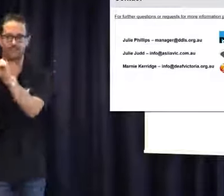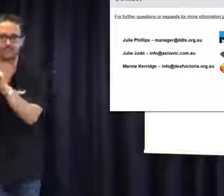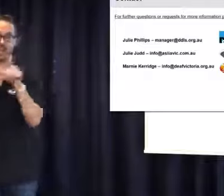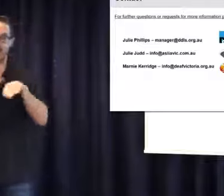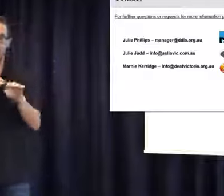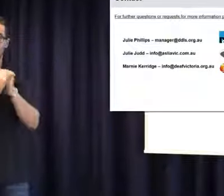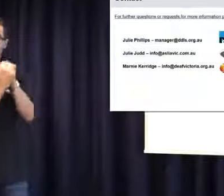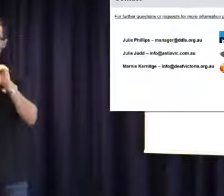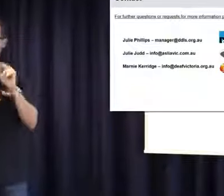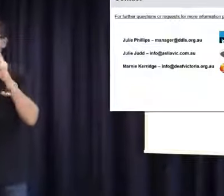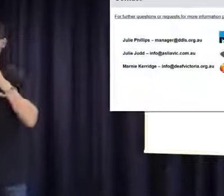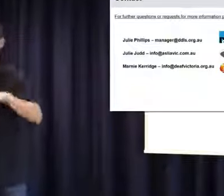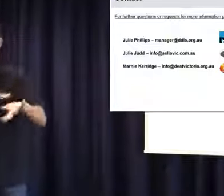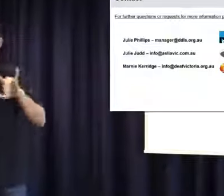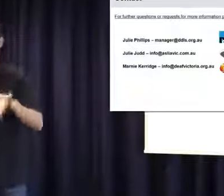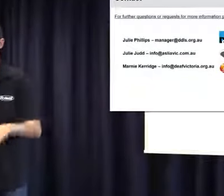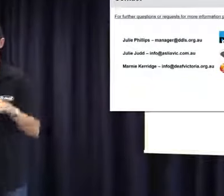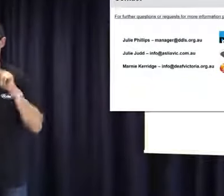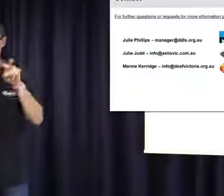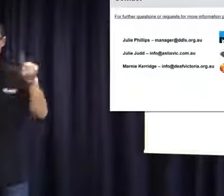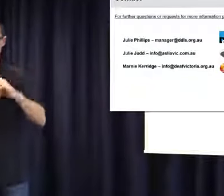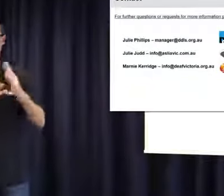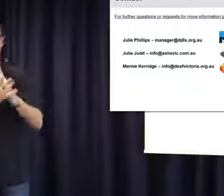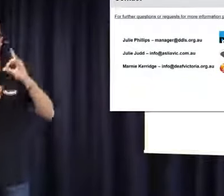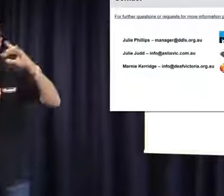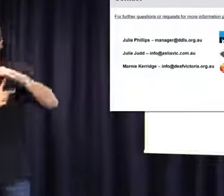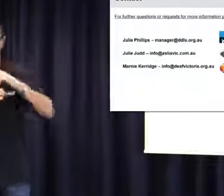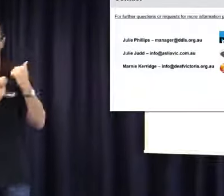and children, which we didn't previously focus on. Working in collaboration with Deaf Children